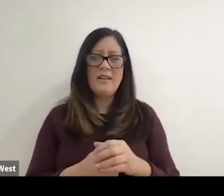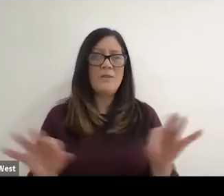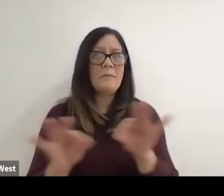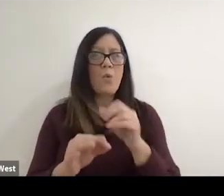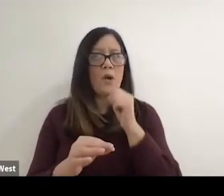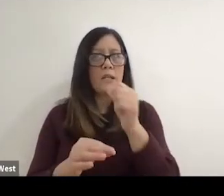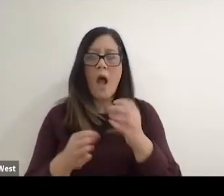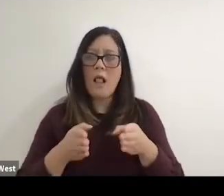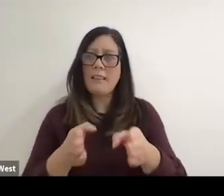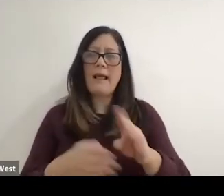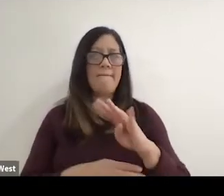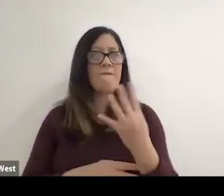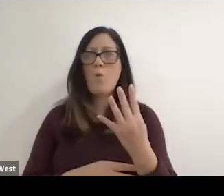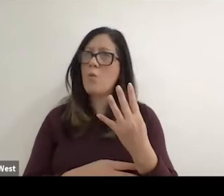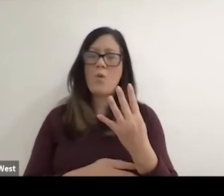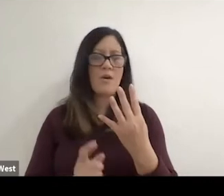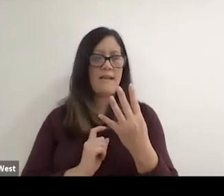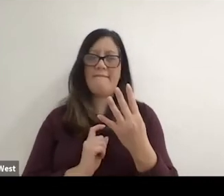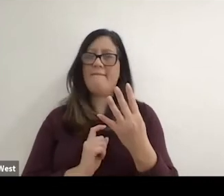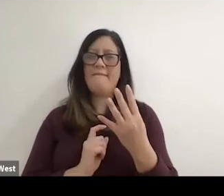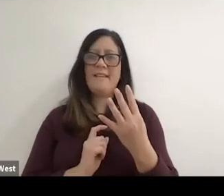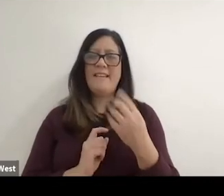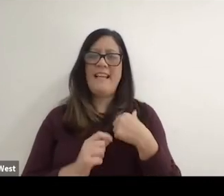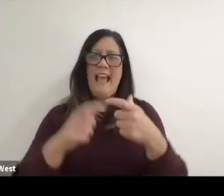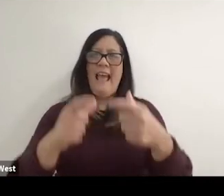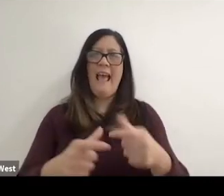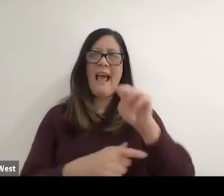that's the one that had the manhole cover in it and you knew you were